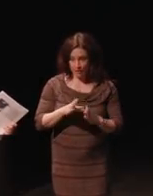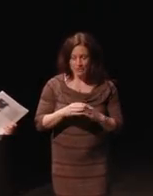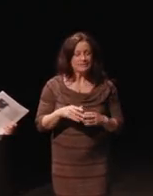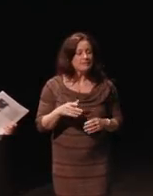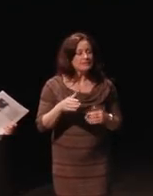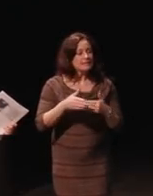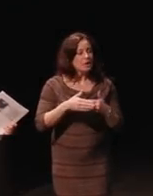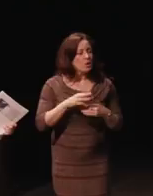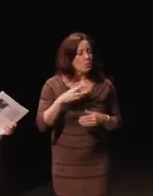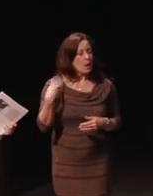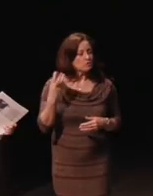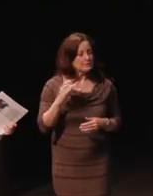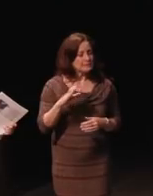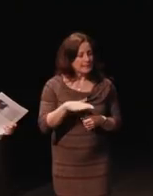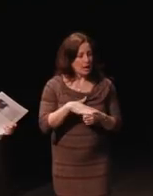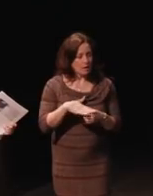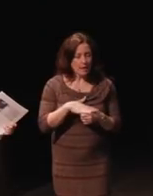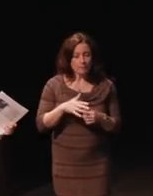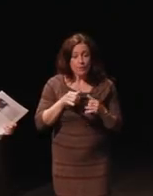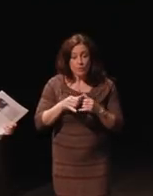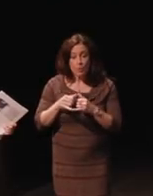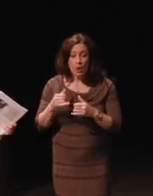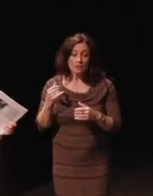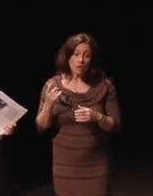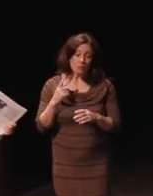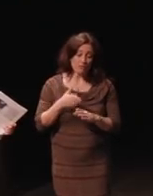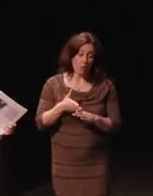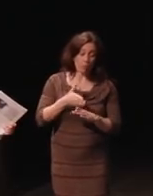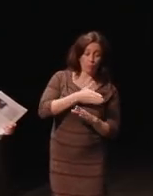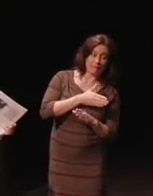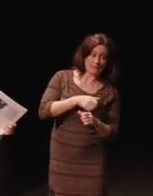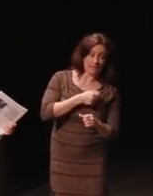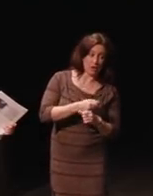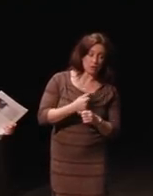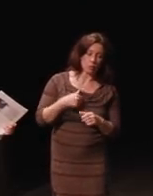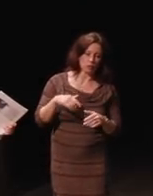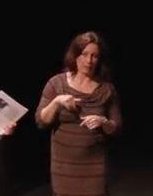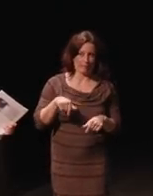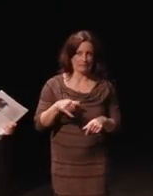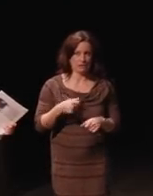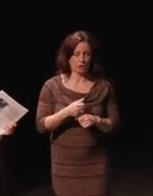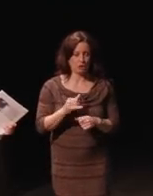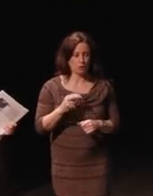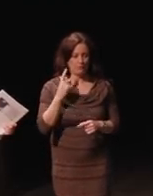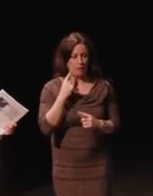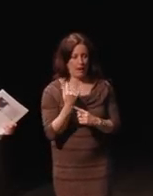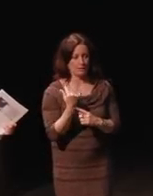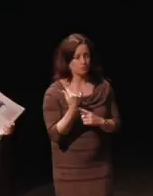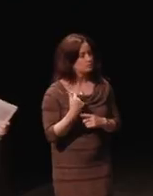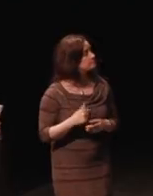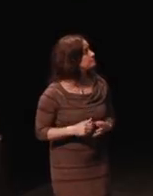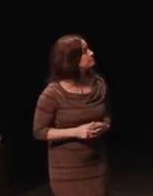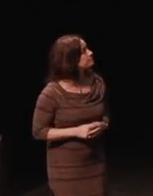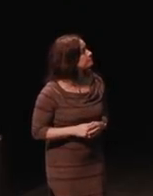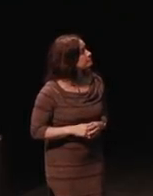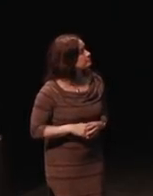and the awards are always for the year prior. So, we're going to be doing that in June of this year. I also wanted to just mention to you that we